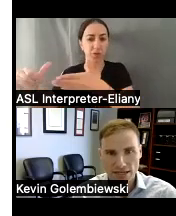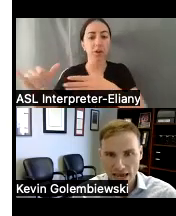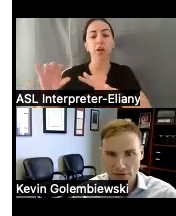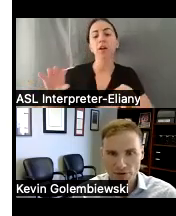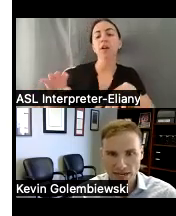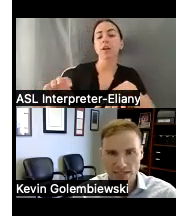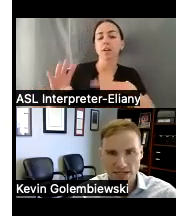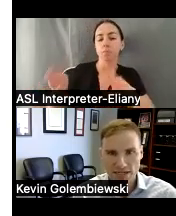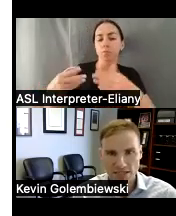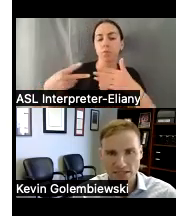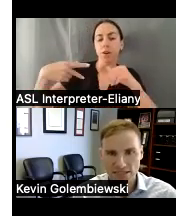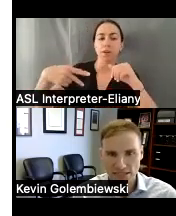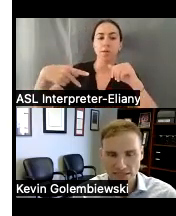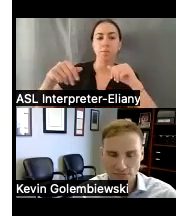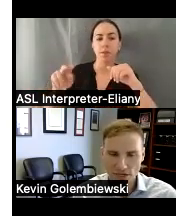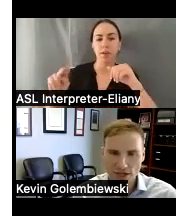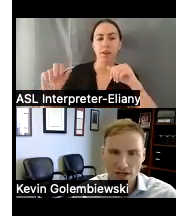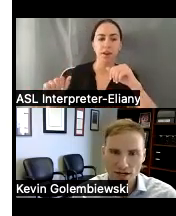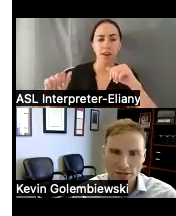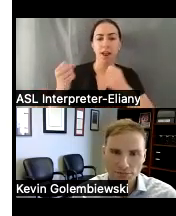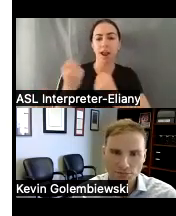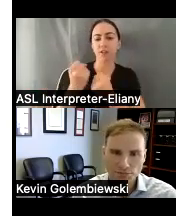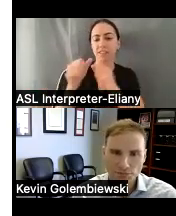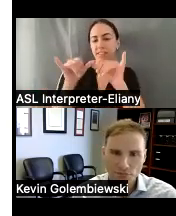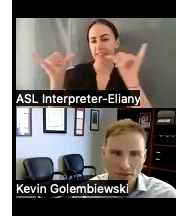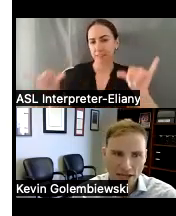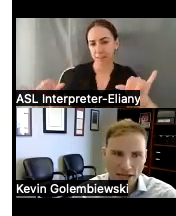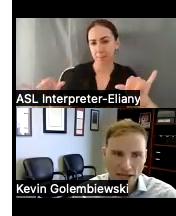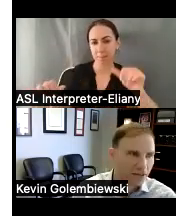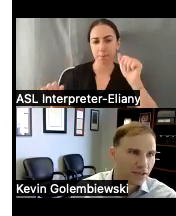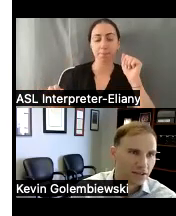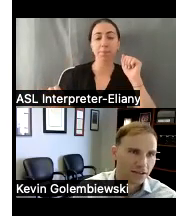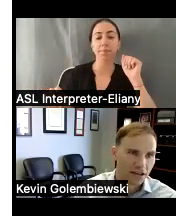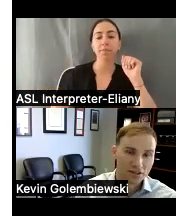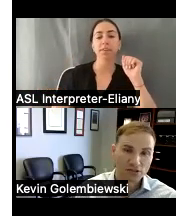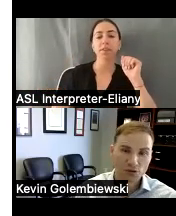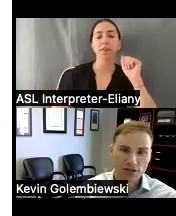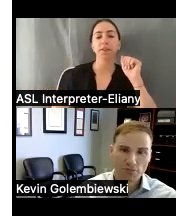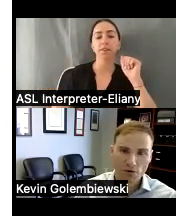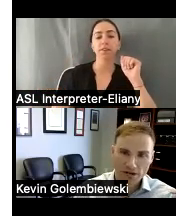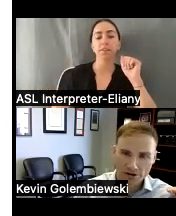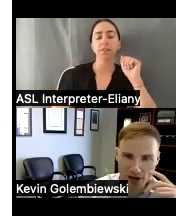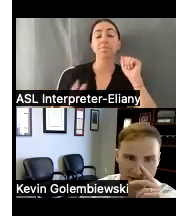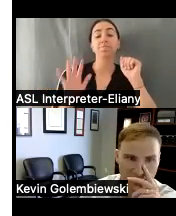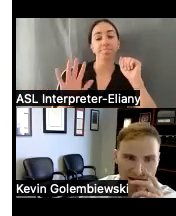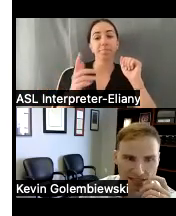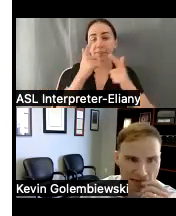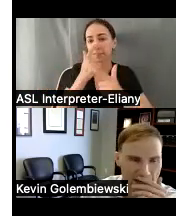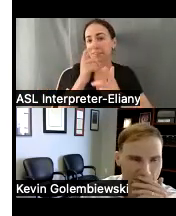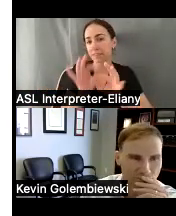PNA protection advocacy system um now I think it's really important here to recognize that